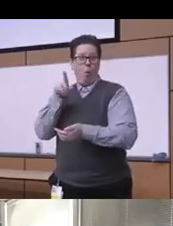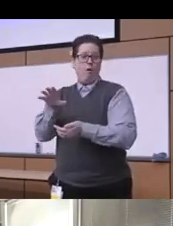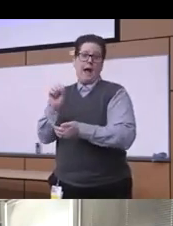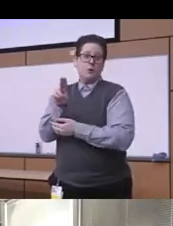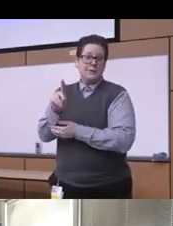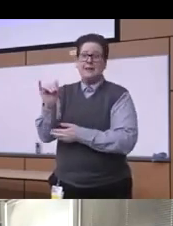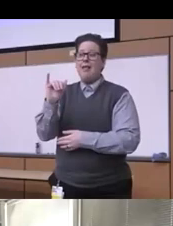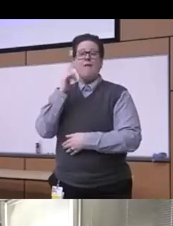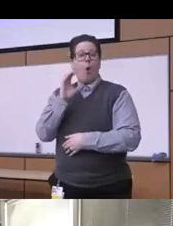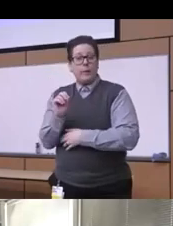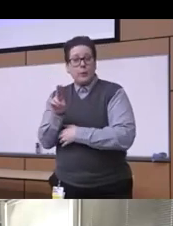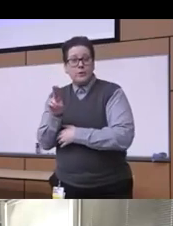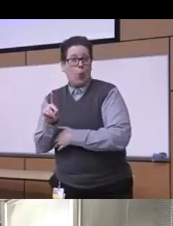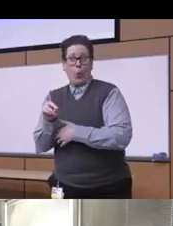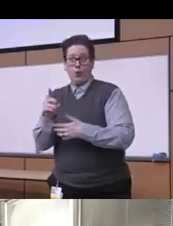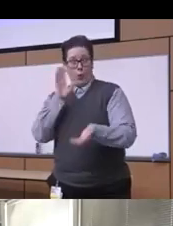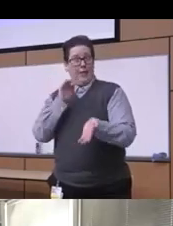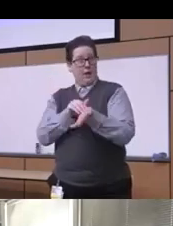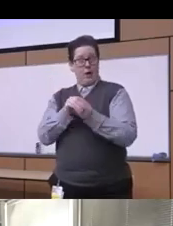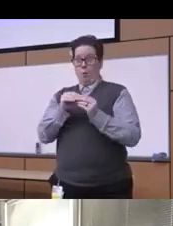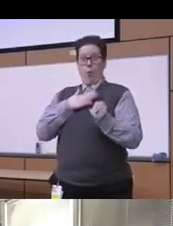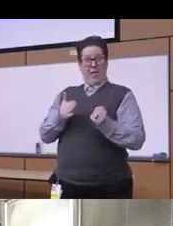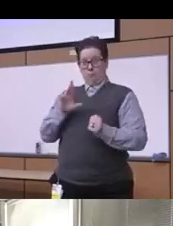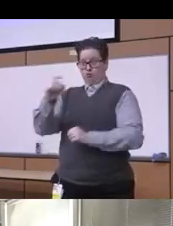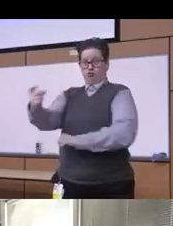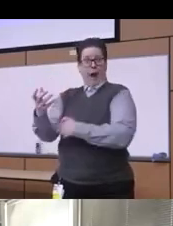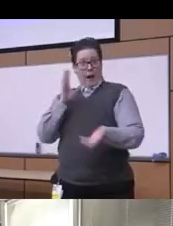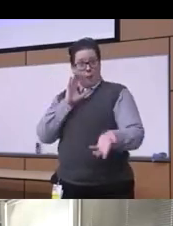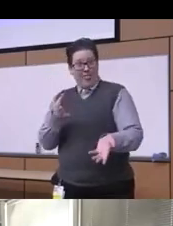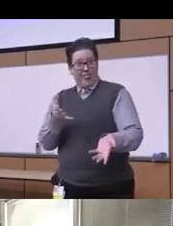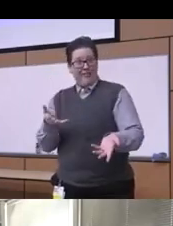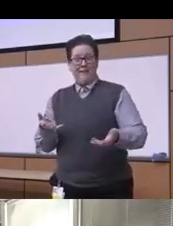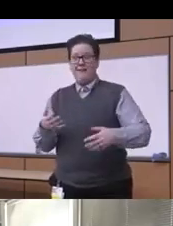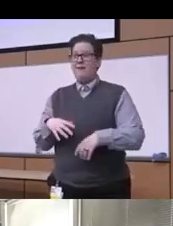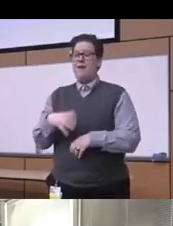opioid use disorders you know uh and how they're going to be dealing you know with their own biases